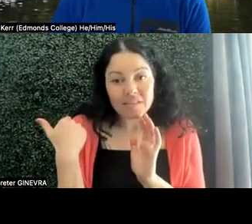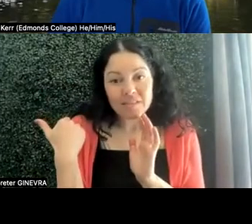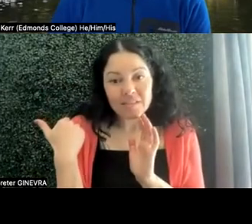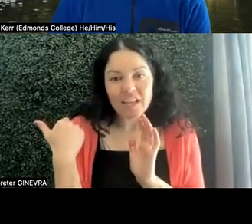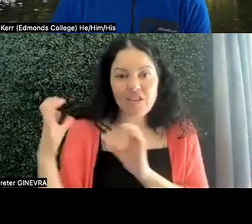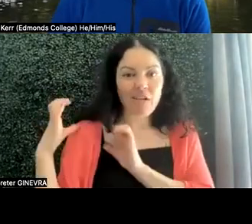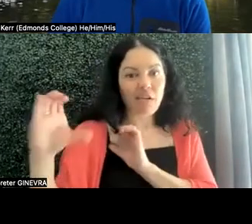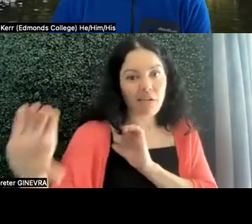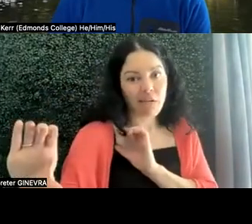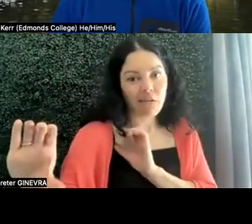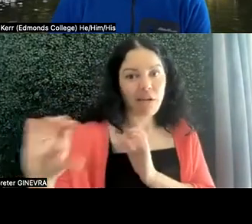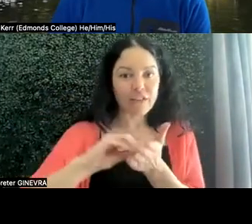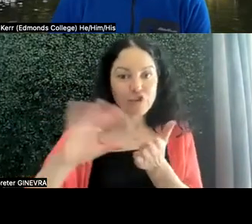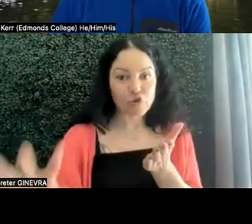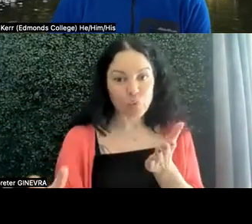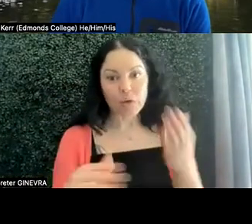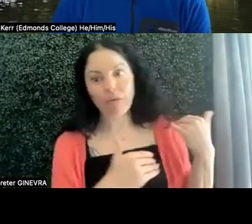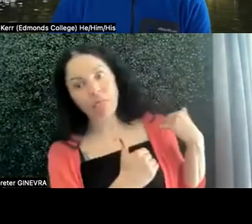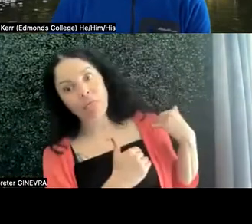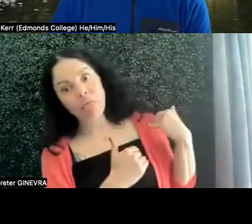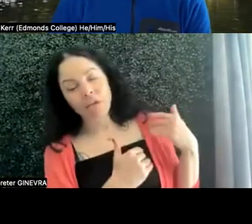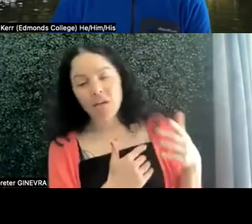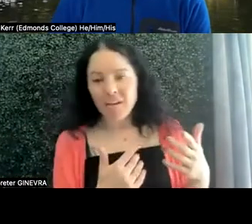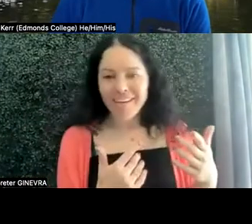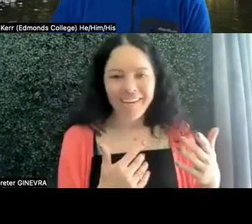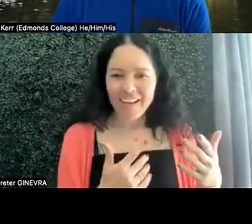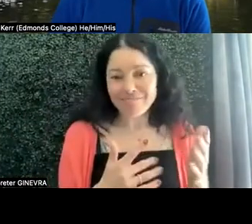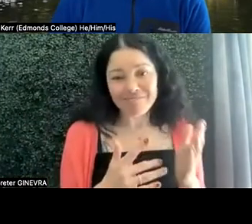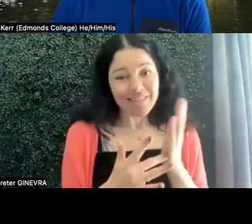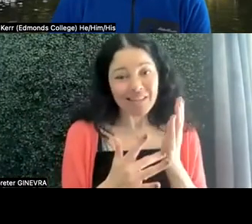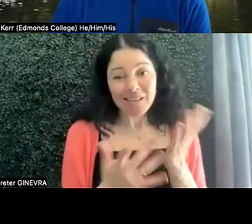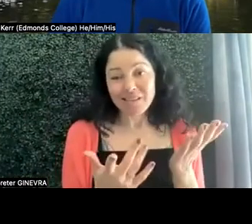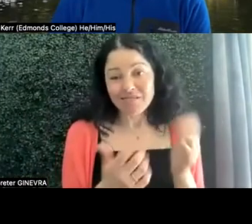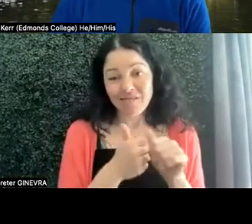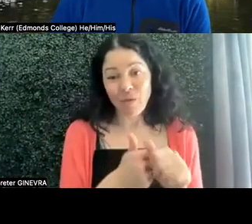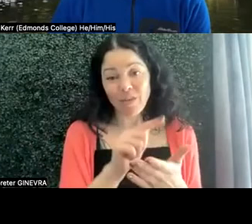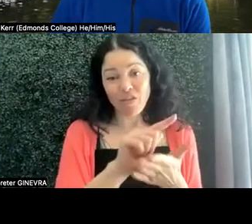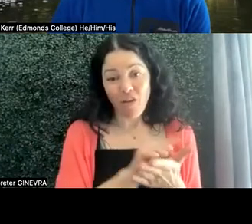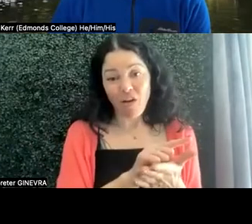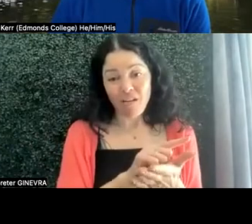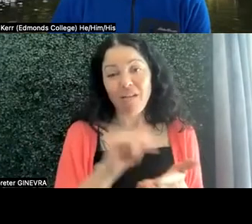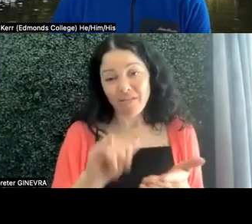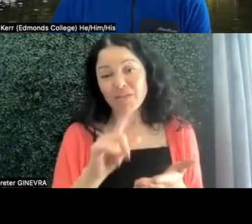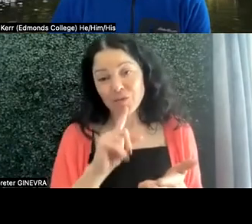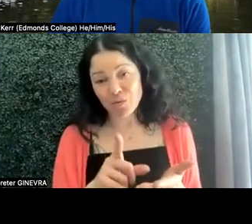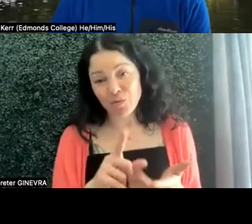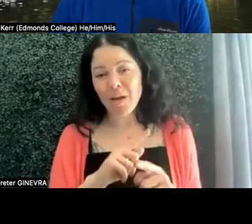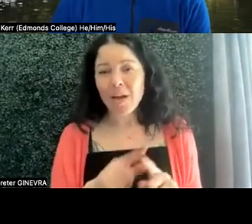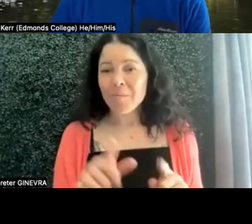And technically, legally, at the end of the day that's true, but you guys are--